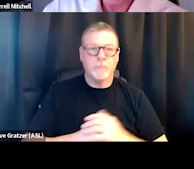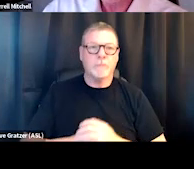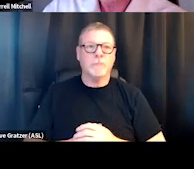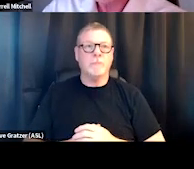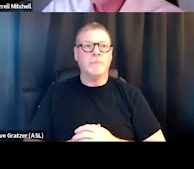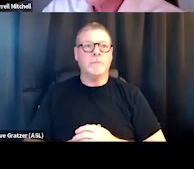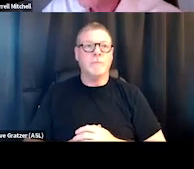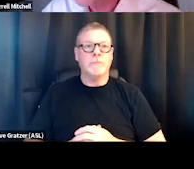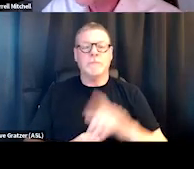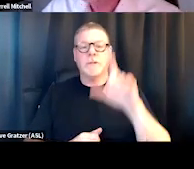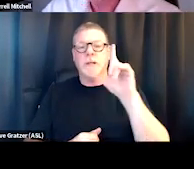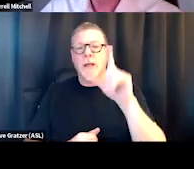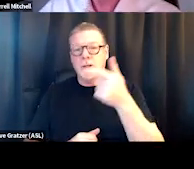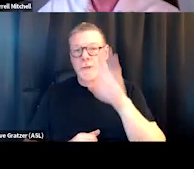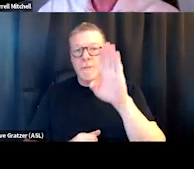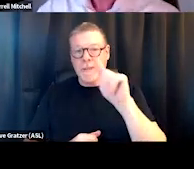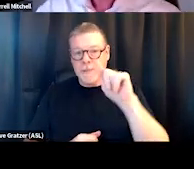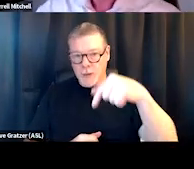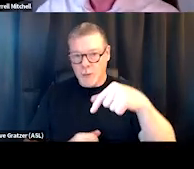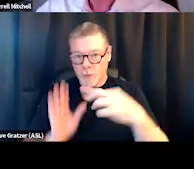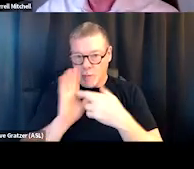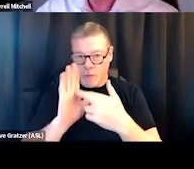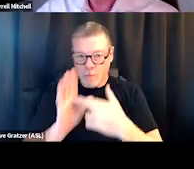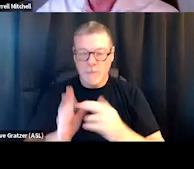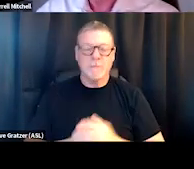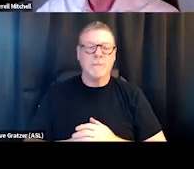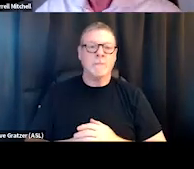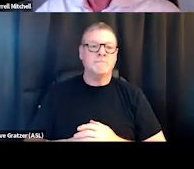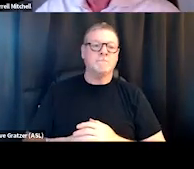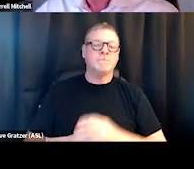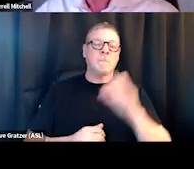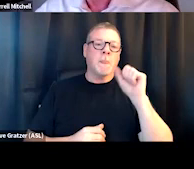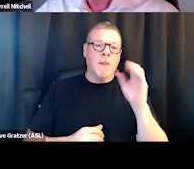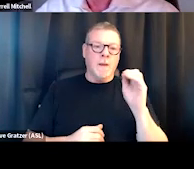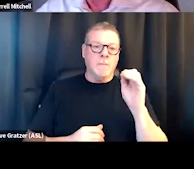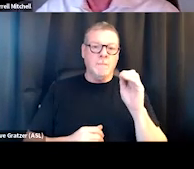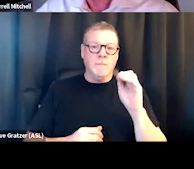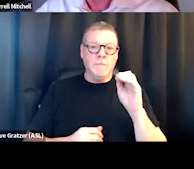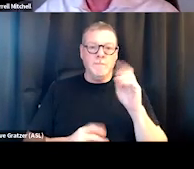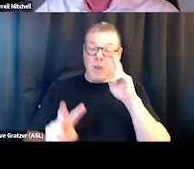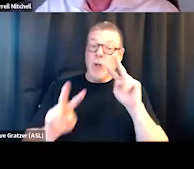you know, the LGBTQ community represented. So as we look at some of the responsive practices